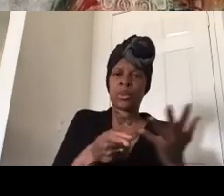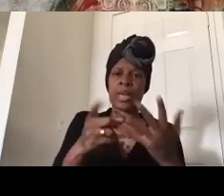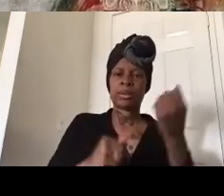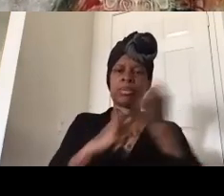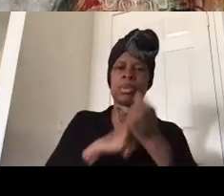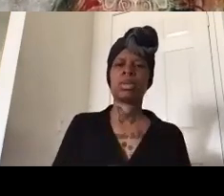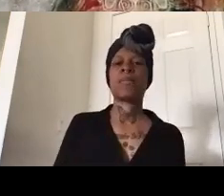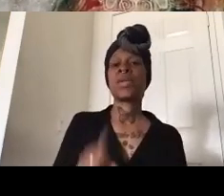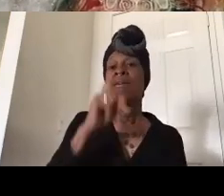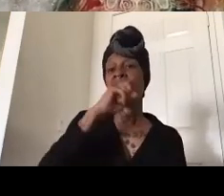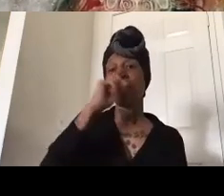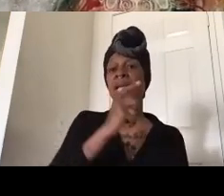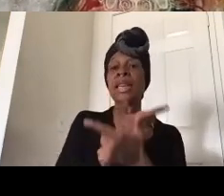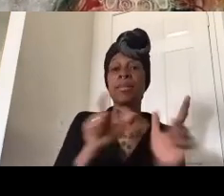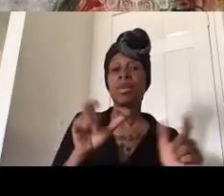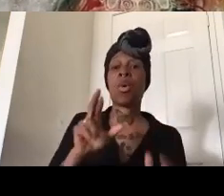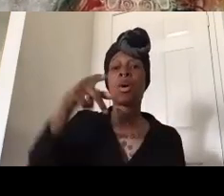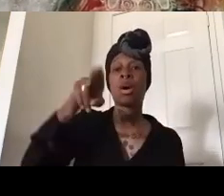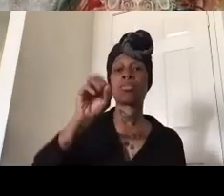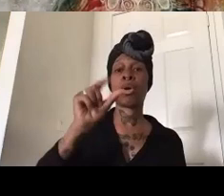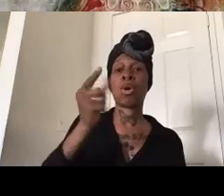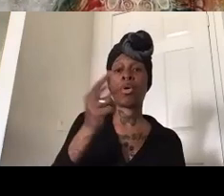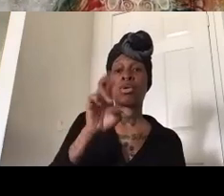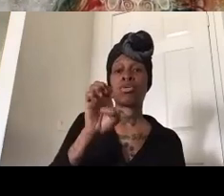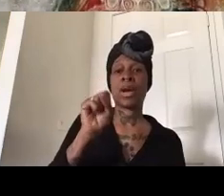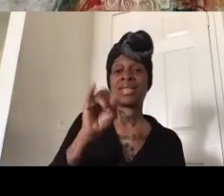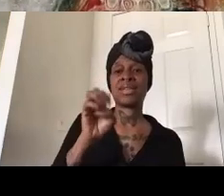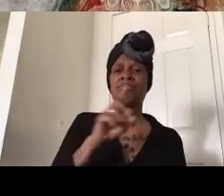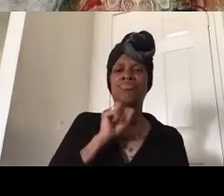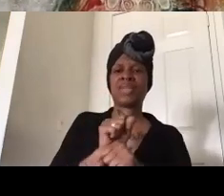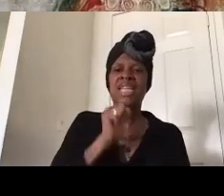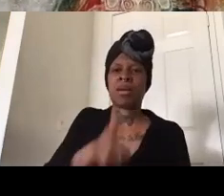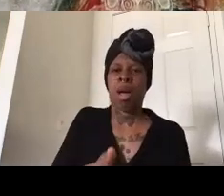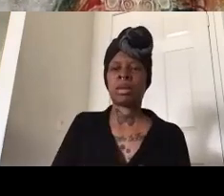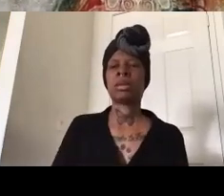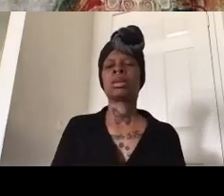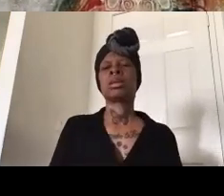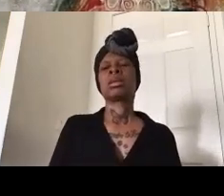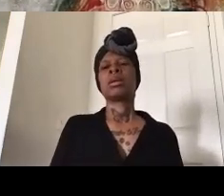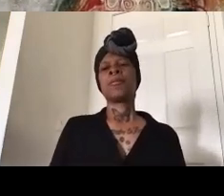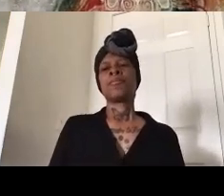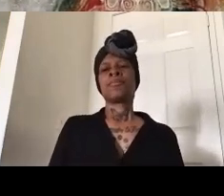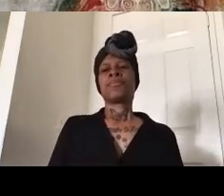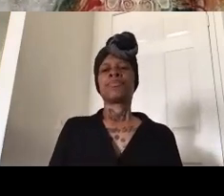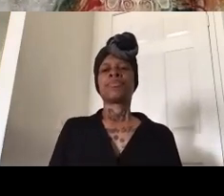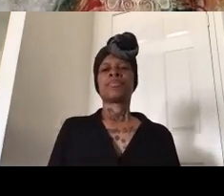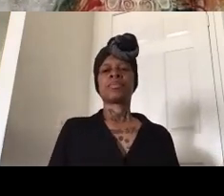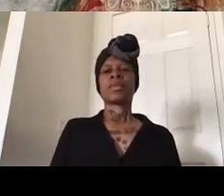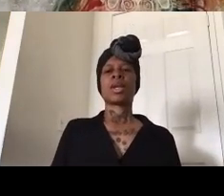as a progressive even but is really not those things and so he can say the name george floyd but